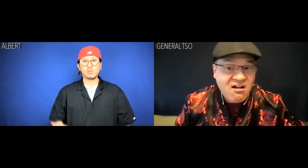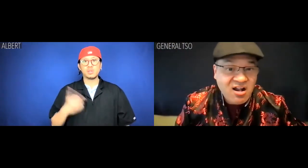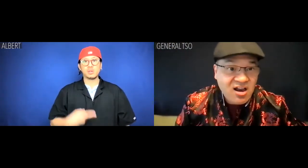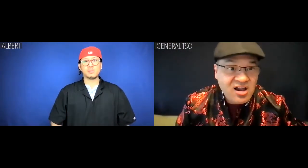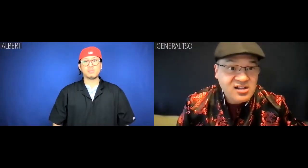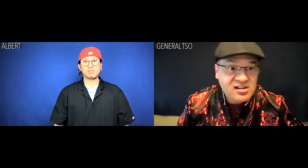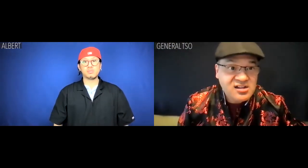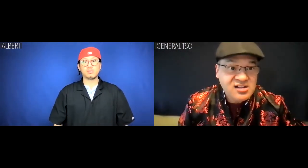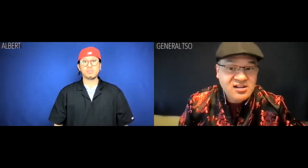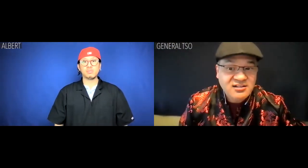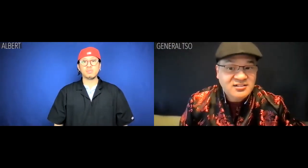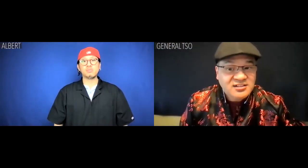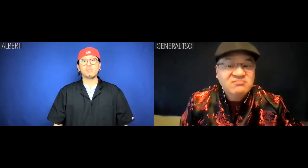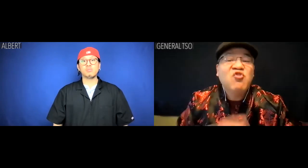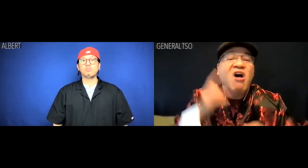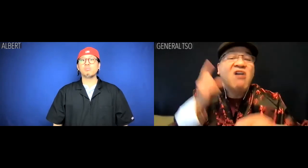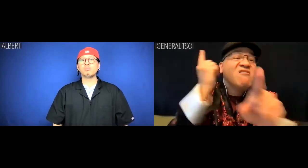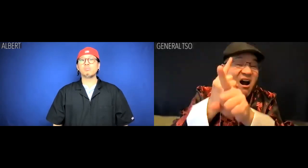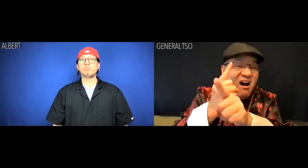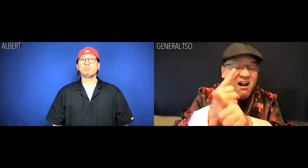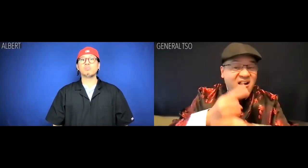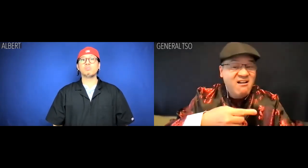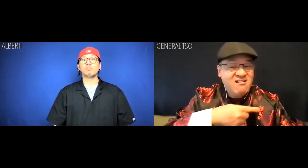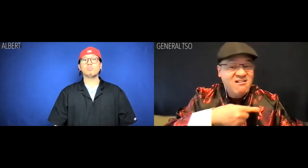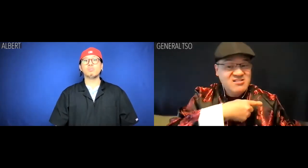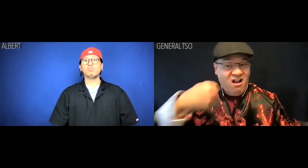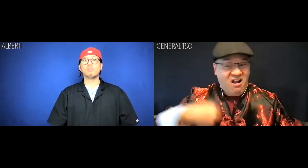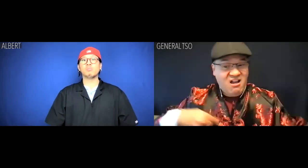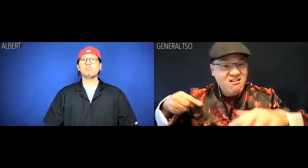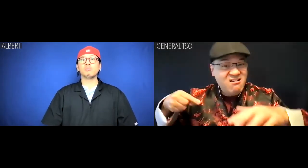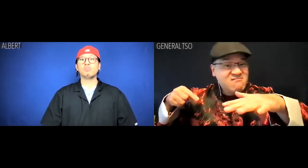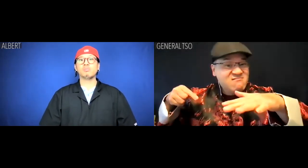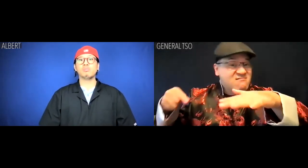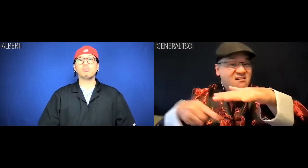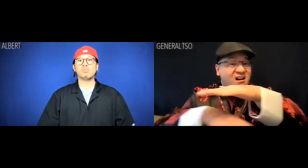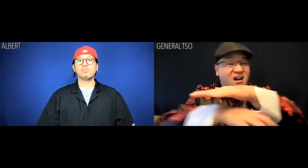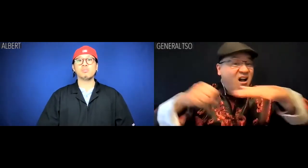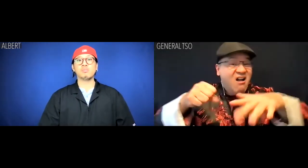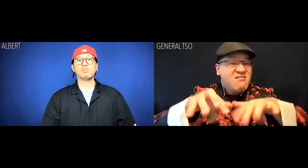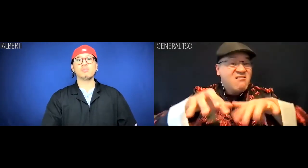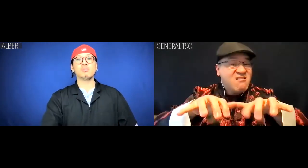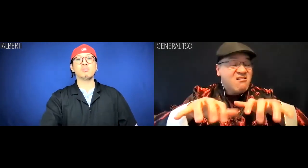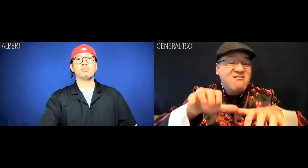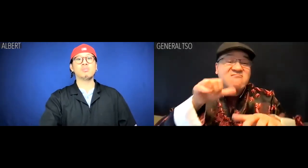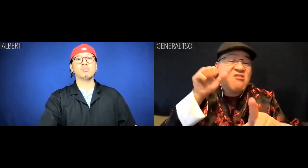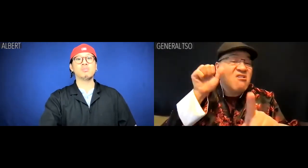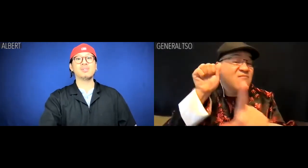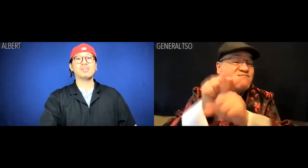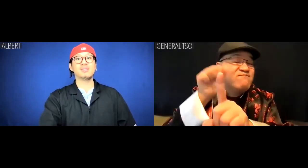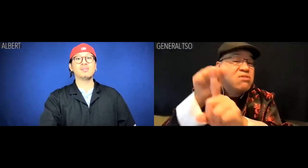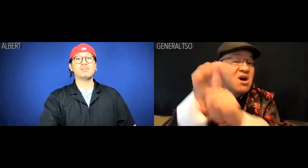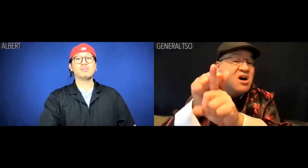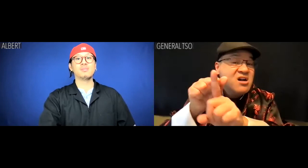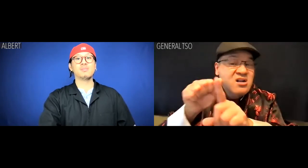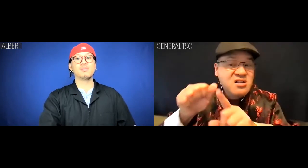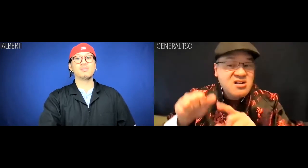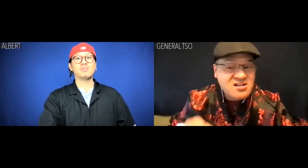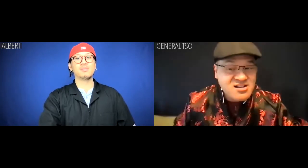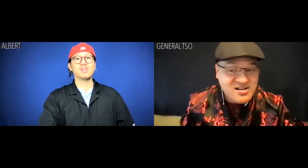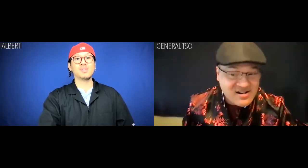Albert: Damn. General Tso: Oh that's right. Chinese hackers don't play.